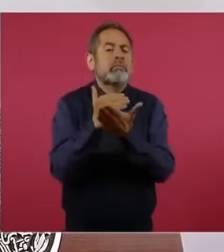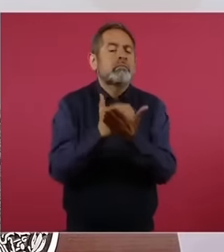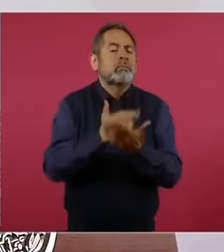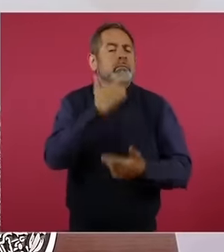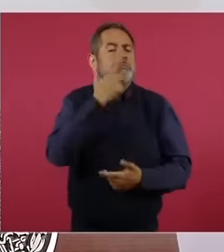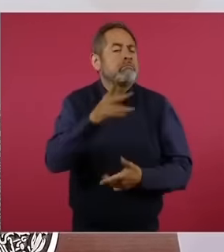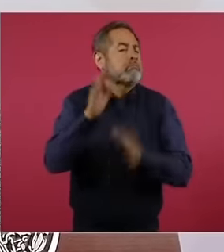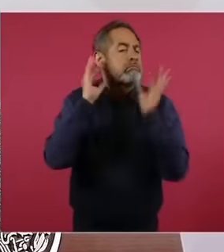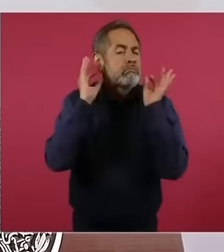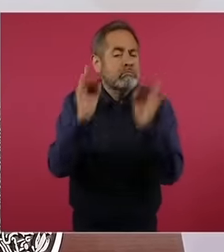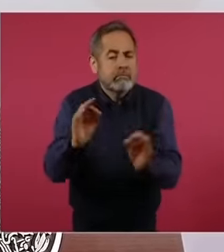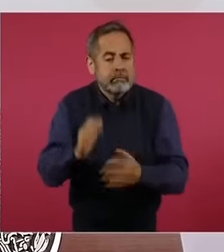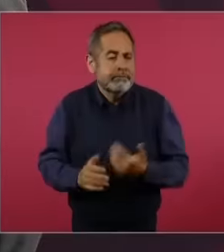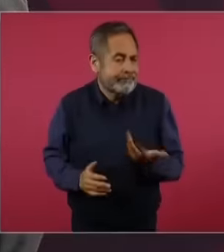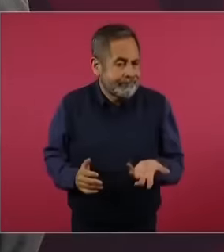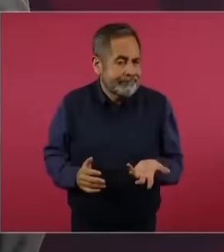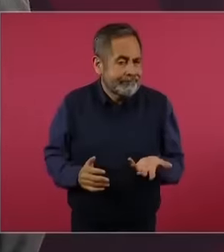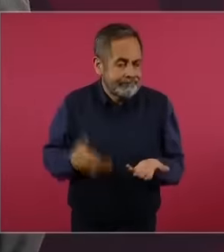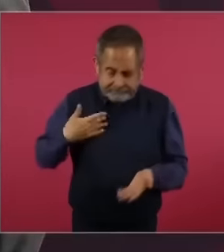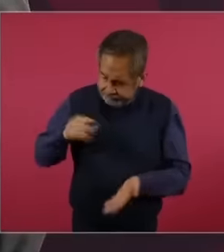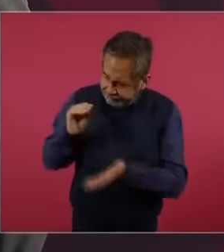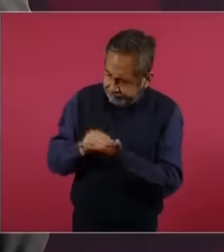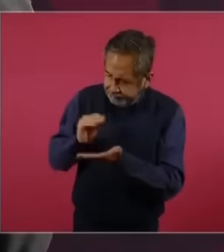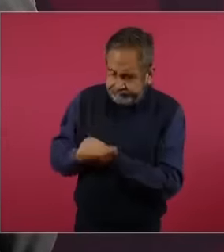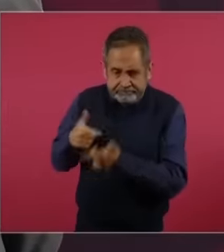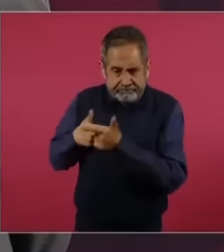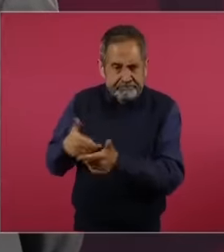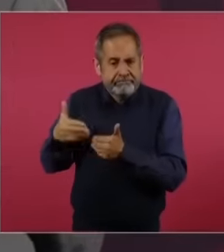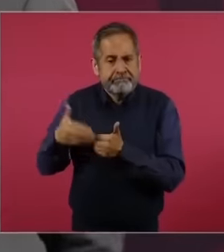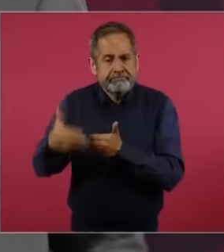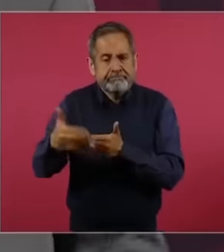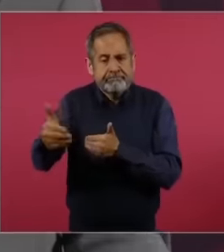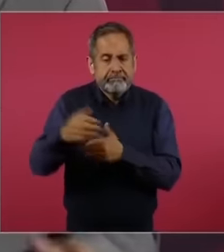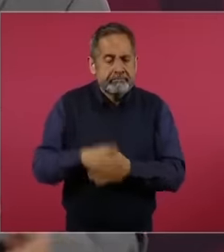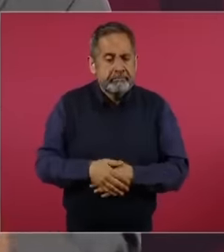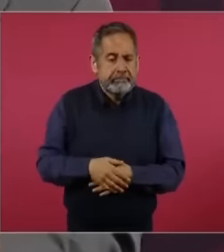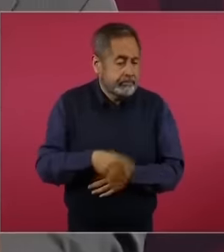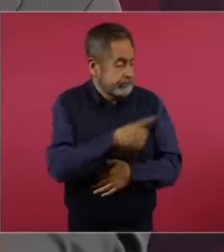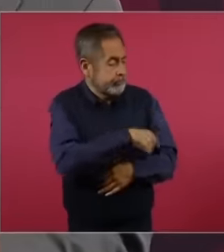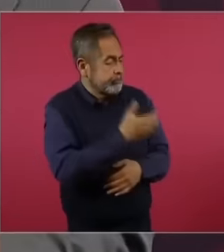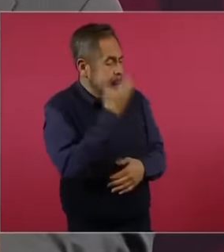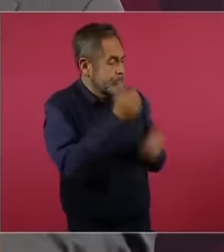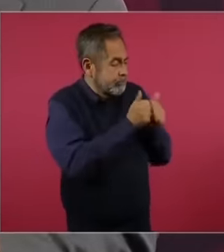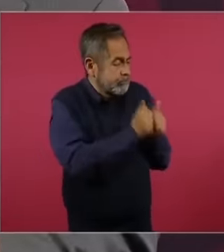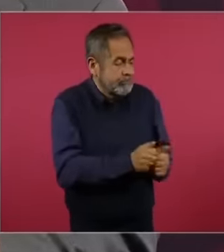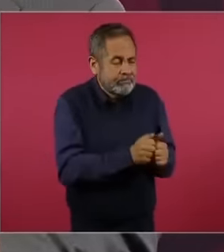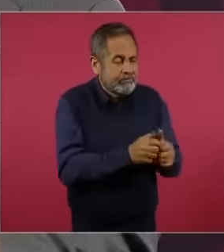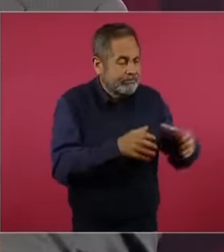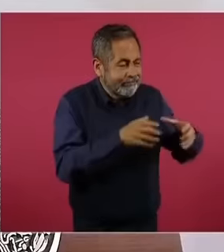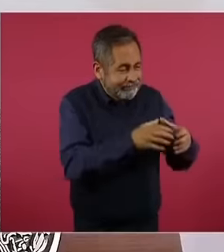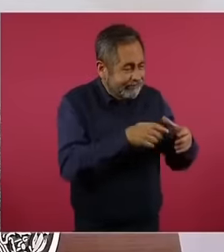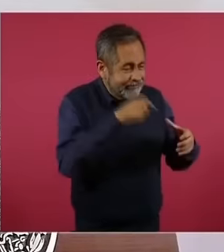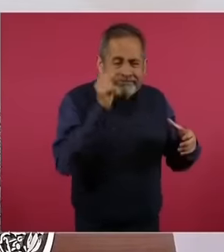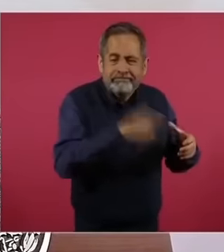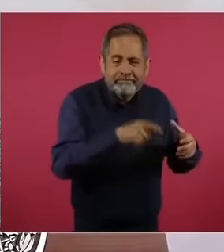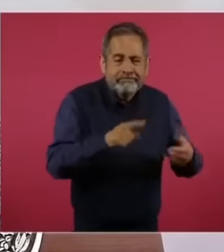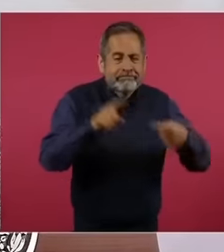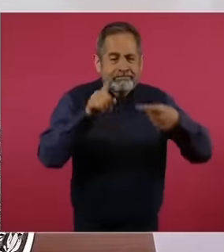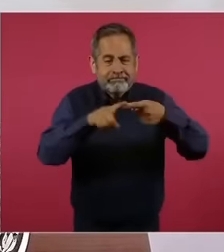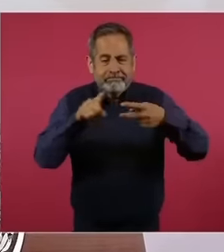So, with conservatism, those three elements are hypocrisy